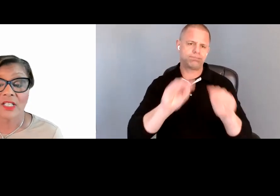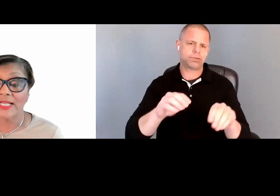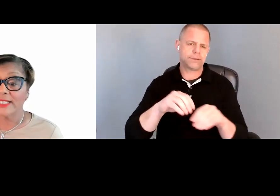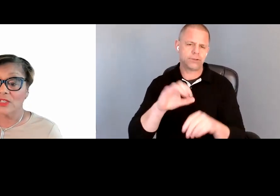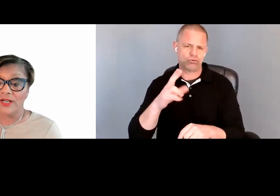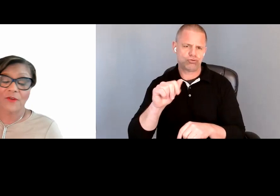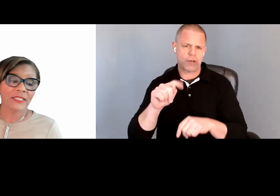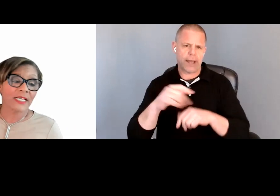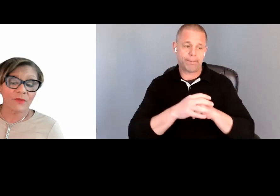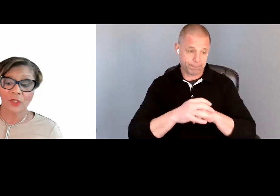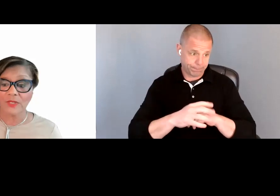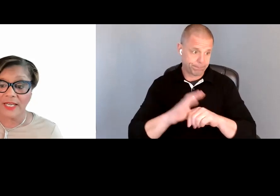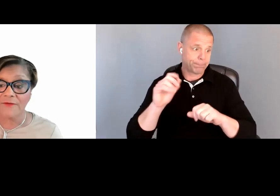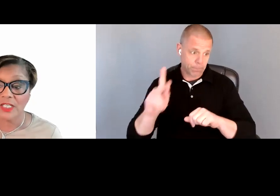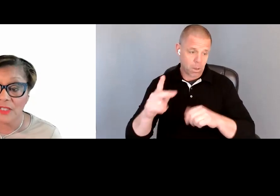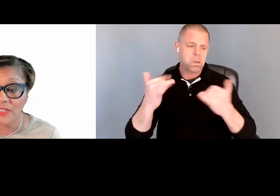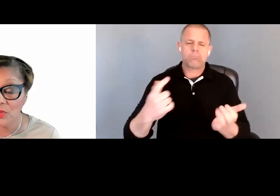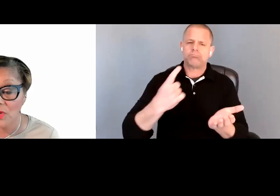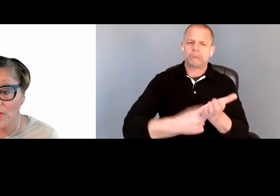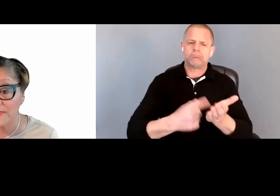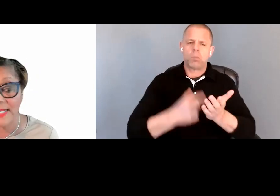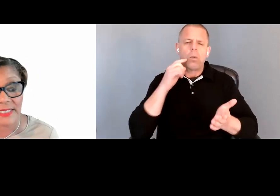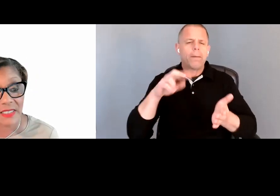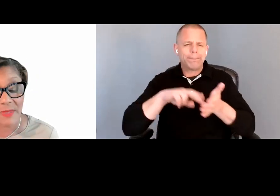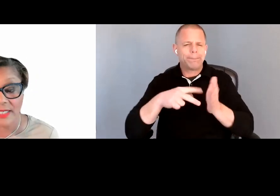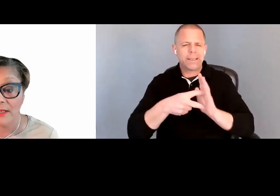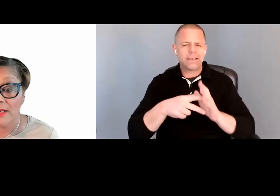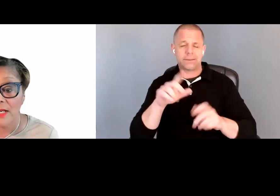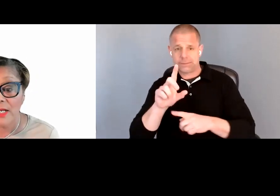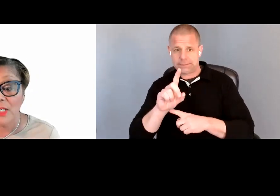So let's get started. First, let's review the definition of "digital website accessibility."